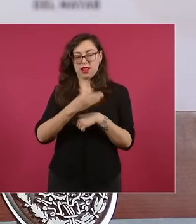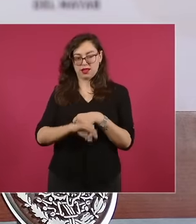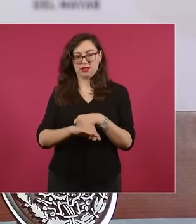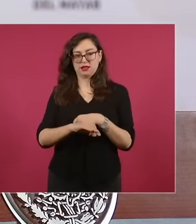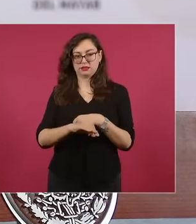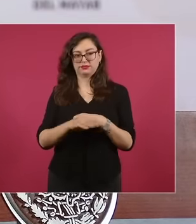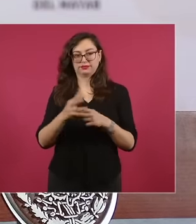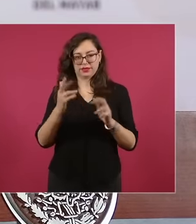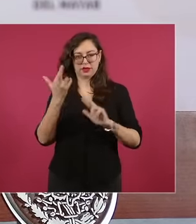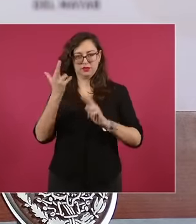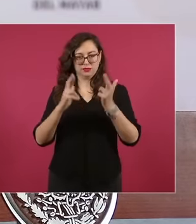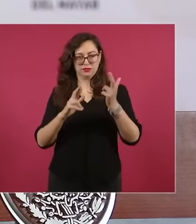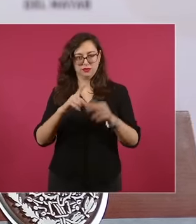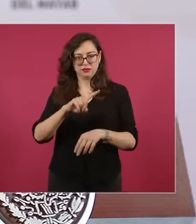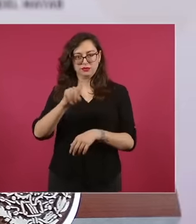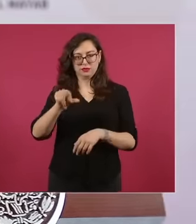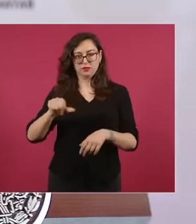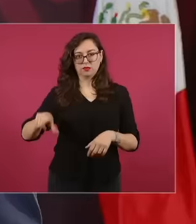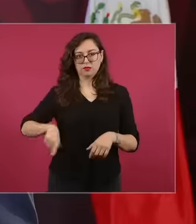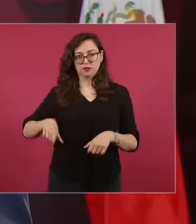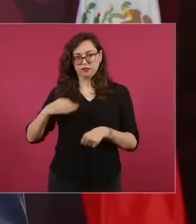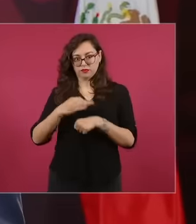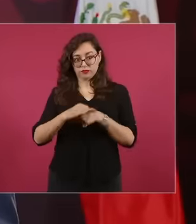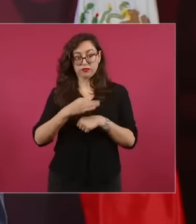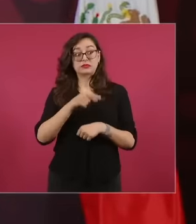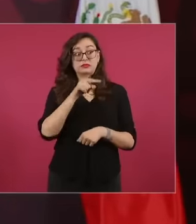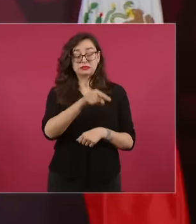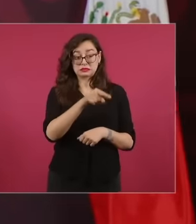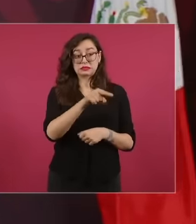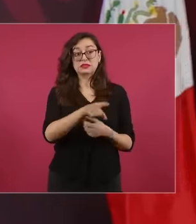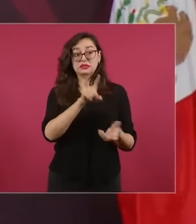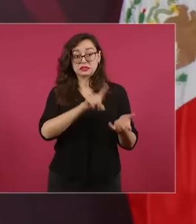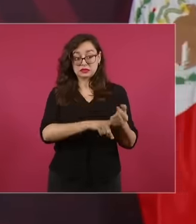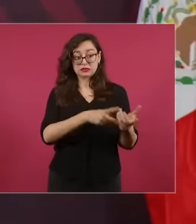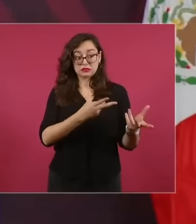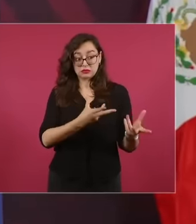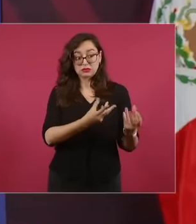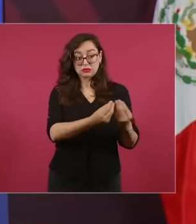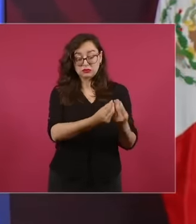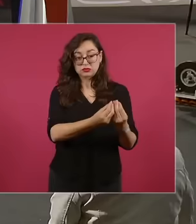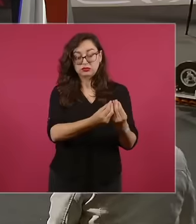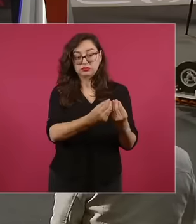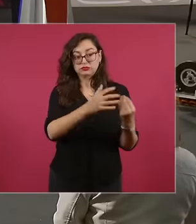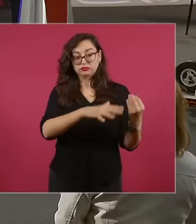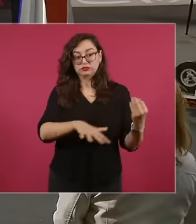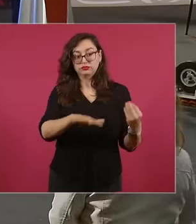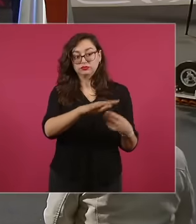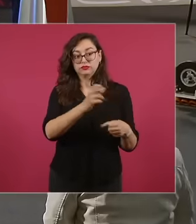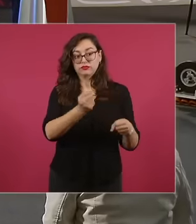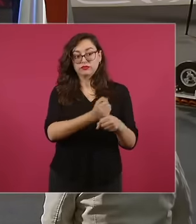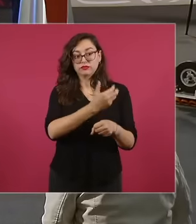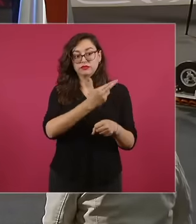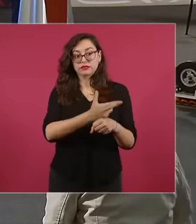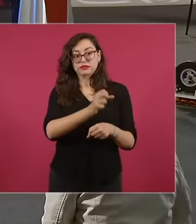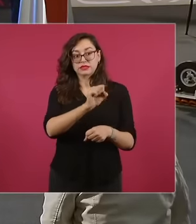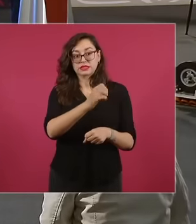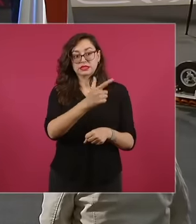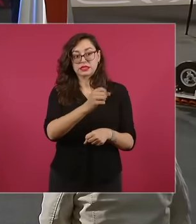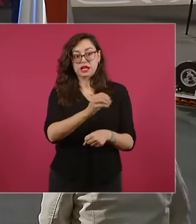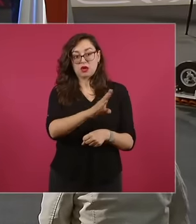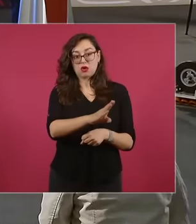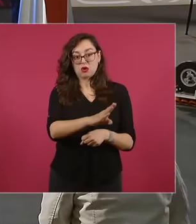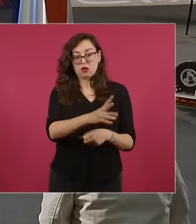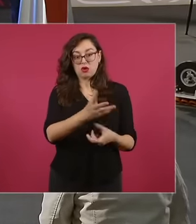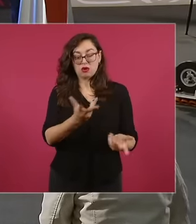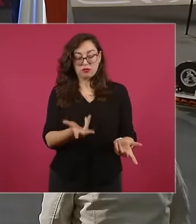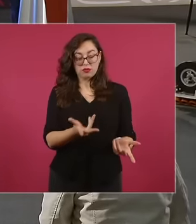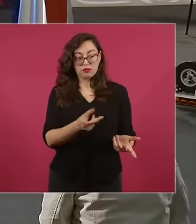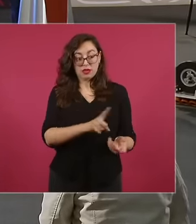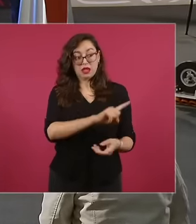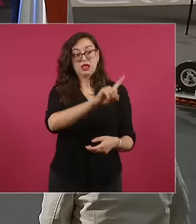I think he was also secretary of the interior and then he was angry